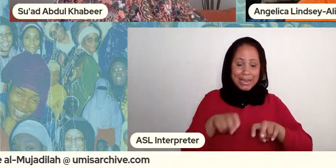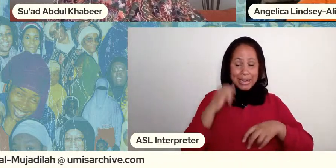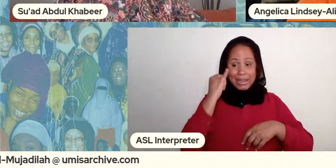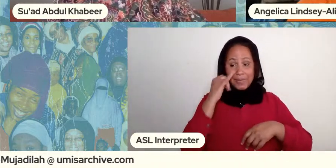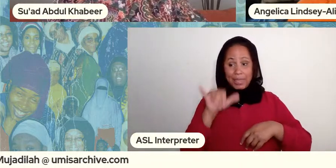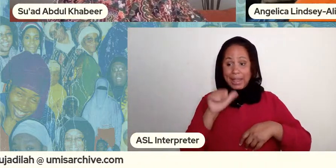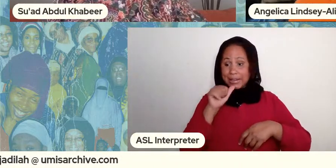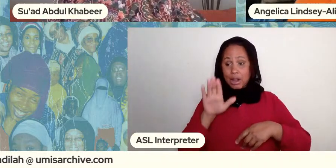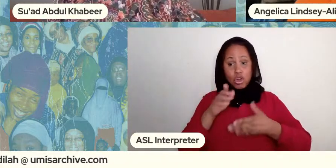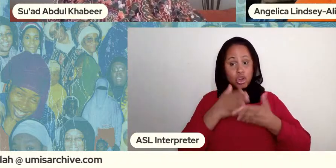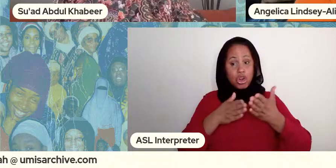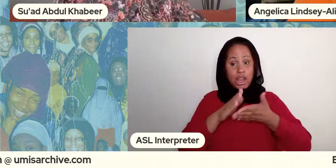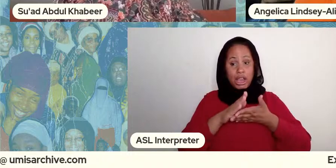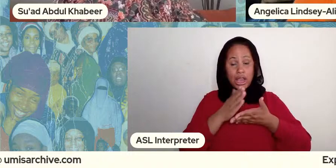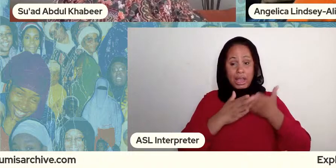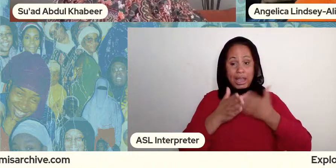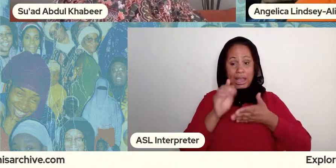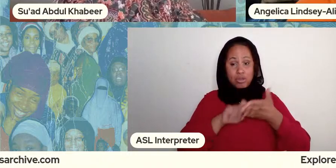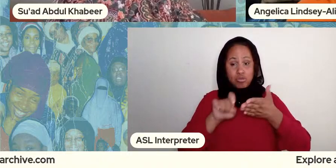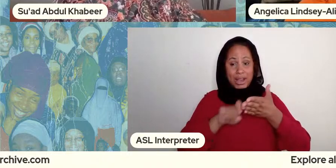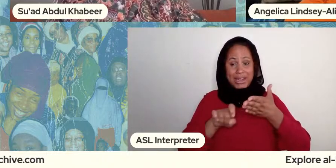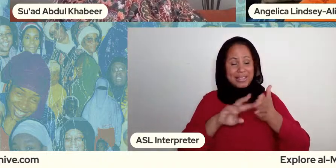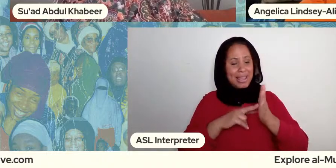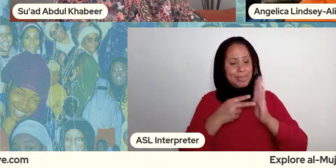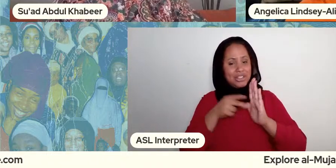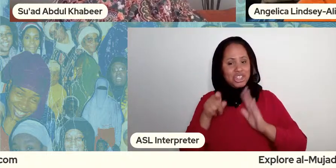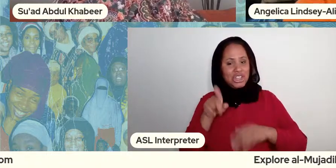then that means she had to divulge that to somebody in her life whether it was a